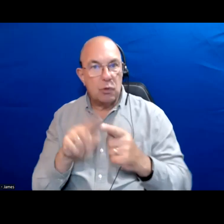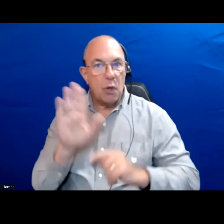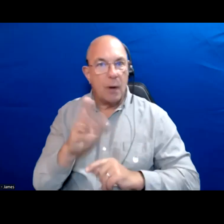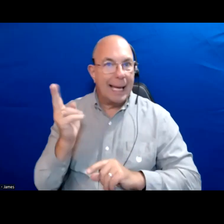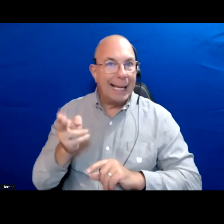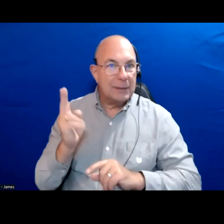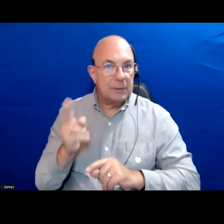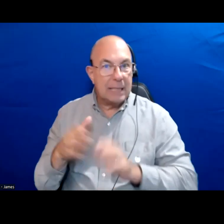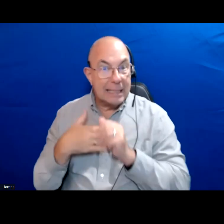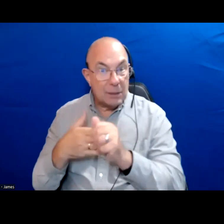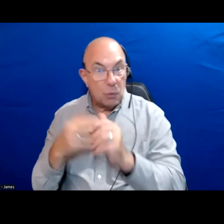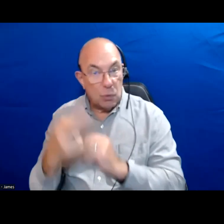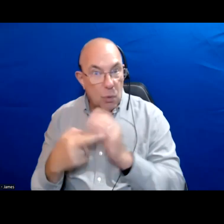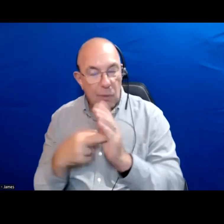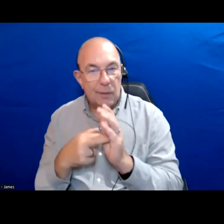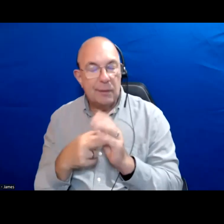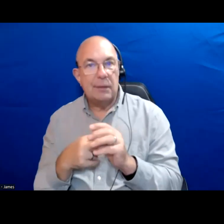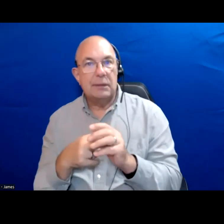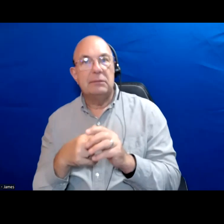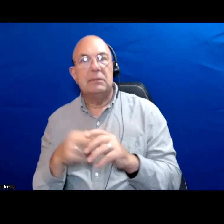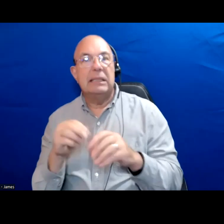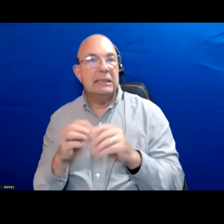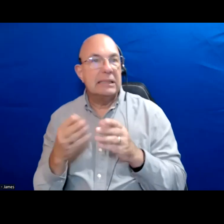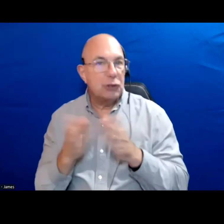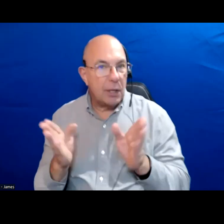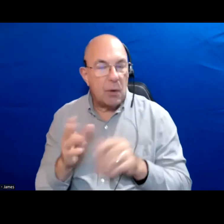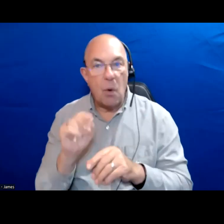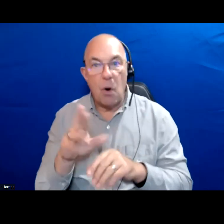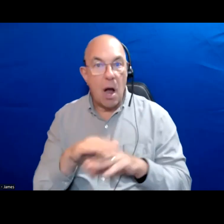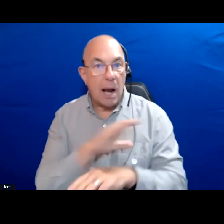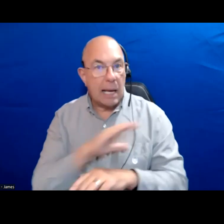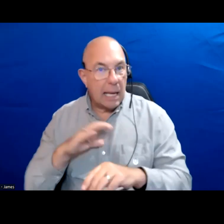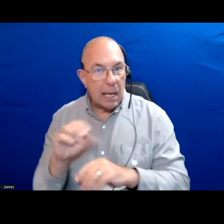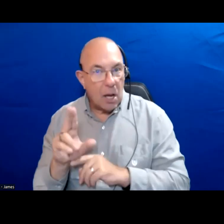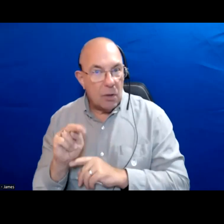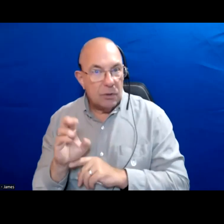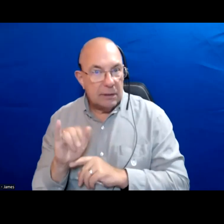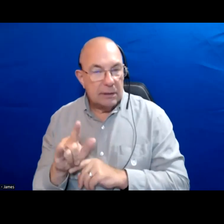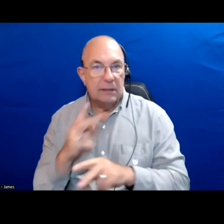Either leadership roles in the city in general or own counsel in particular is very heavy